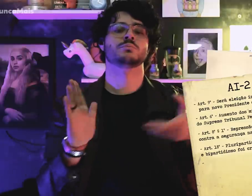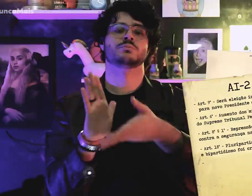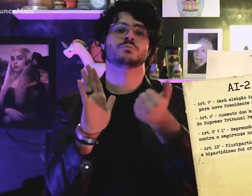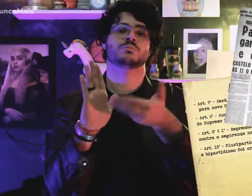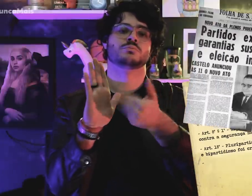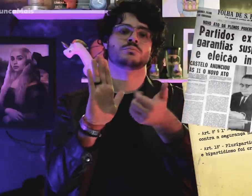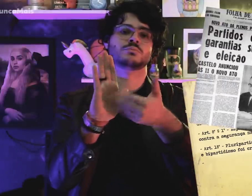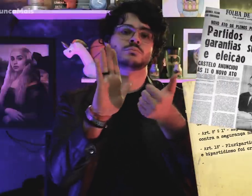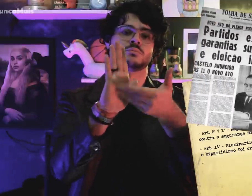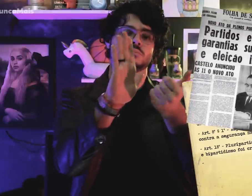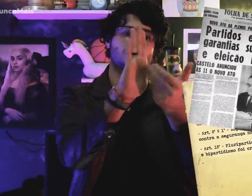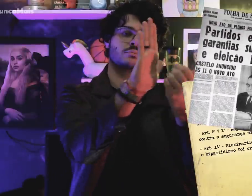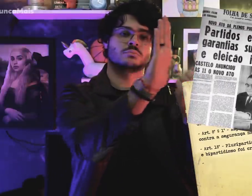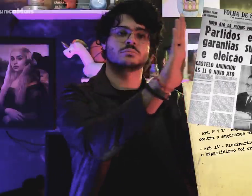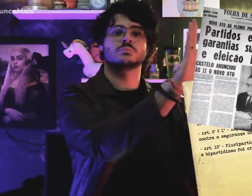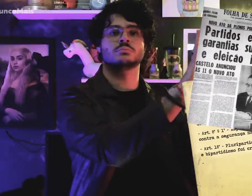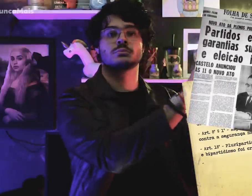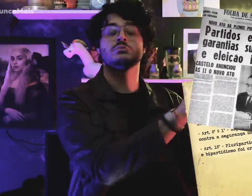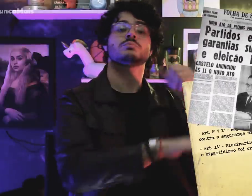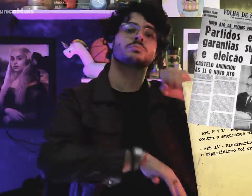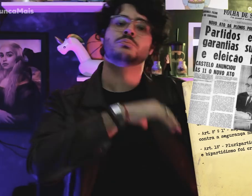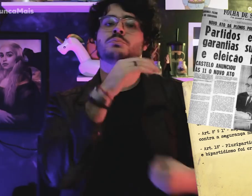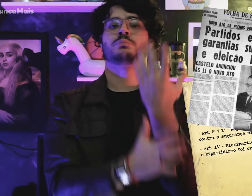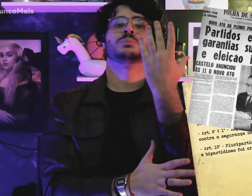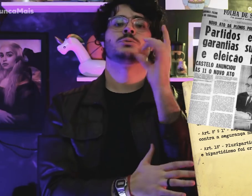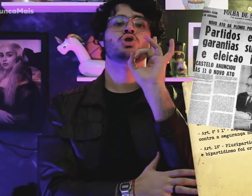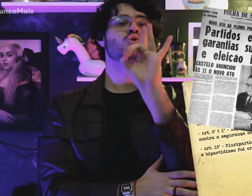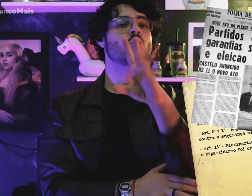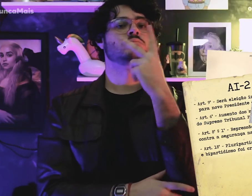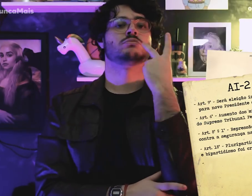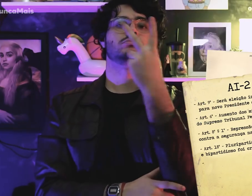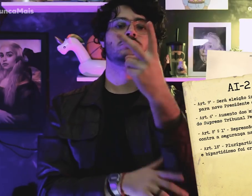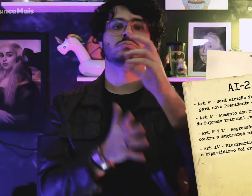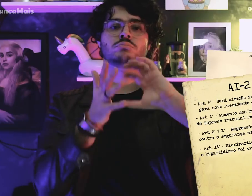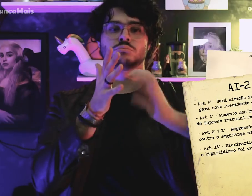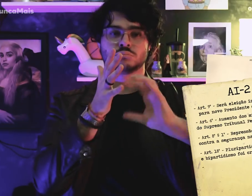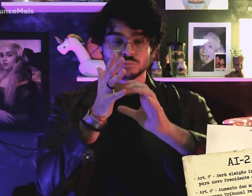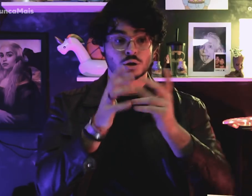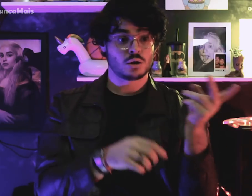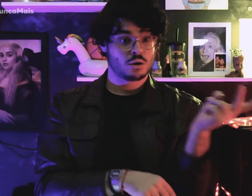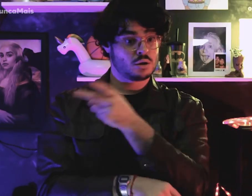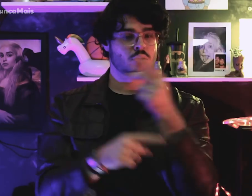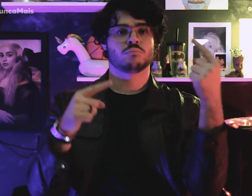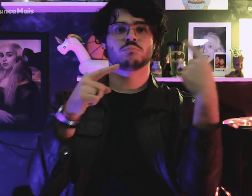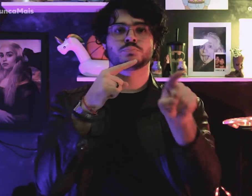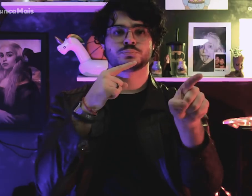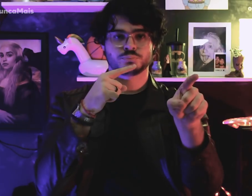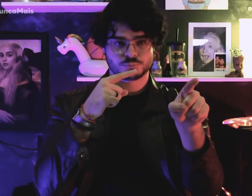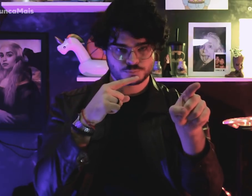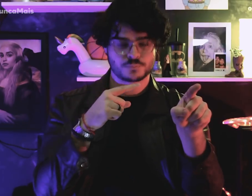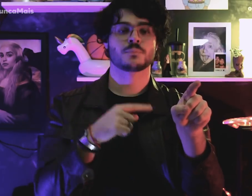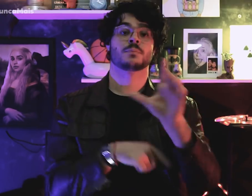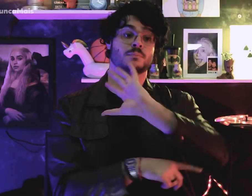were extinguished! and bipartisanship was created. There were only two opposing parties.